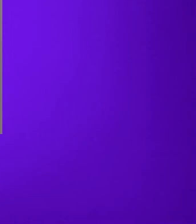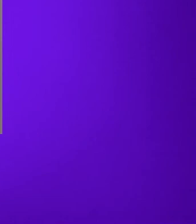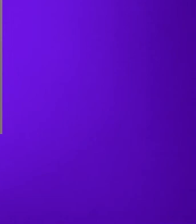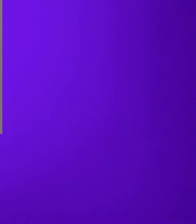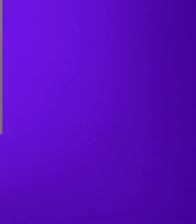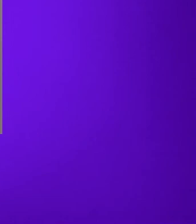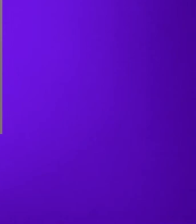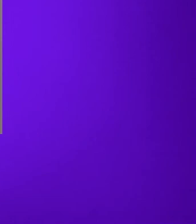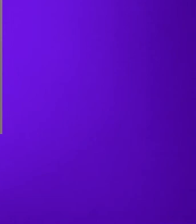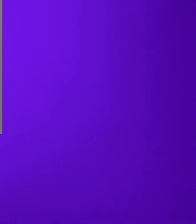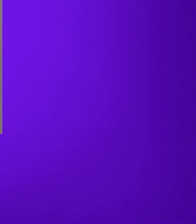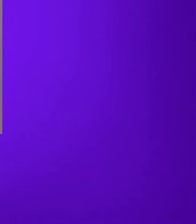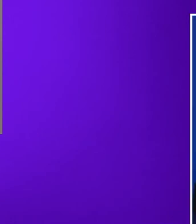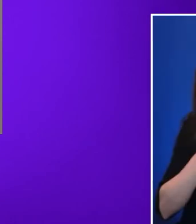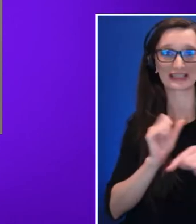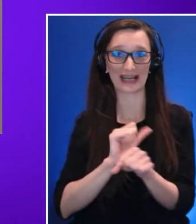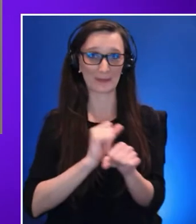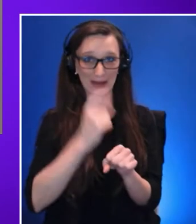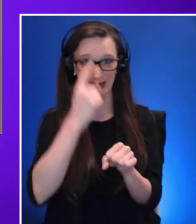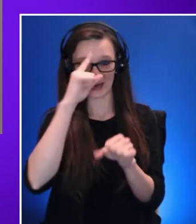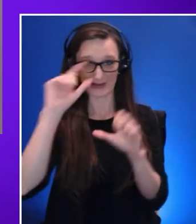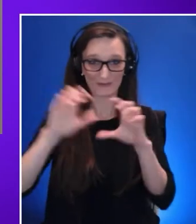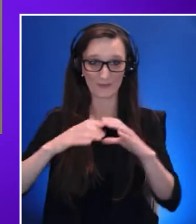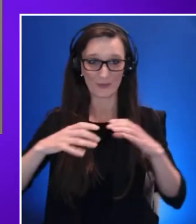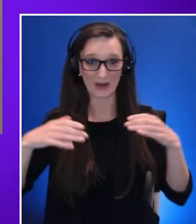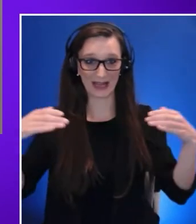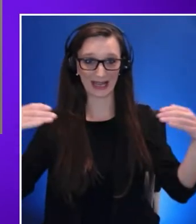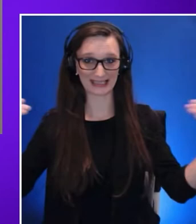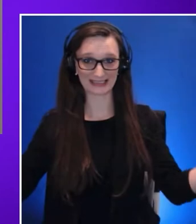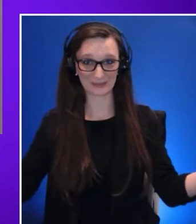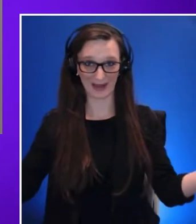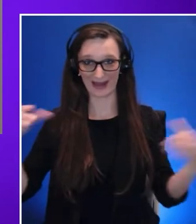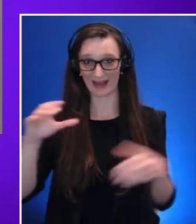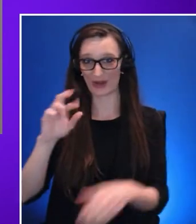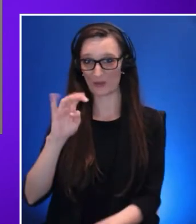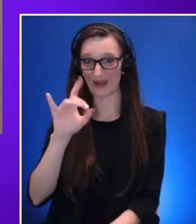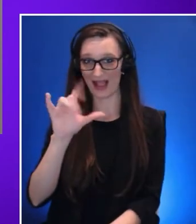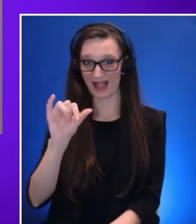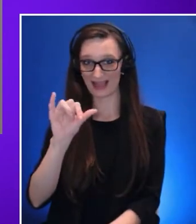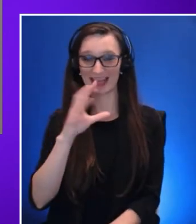metaverse while championing digital accessibility and the inclusive design from ground zero.